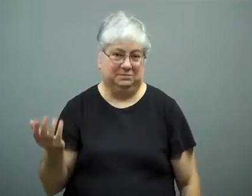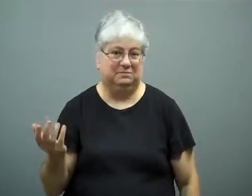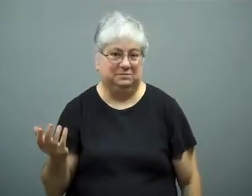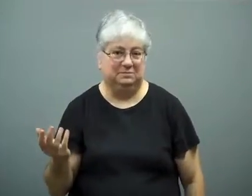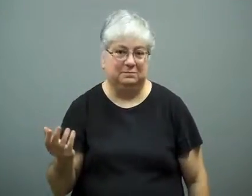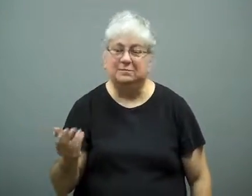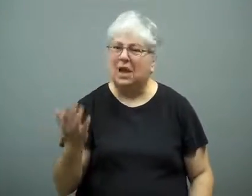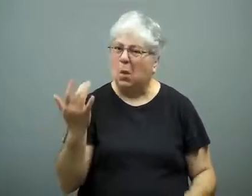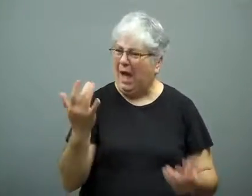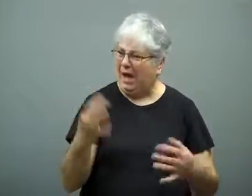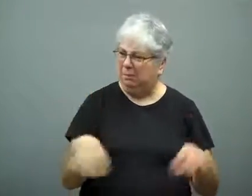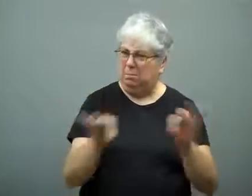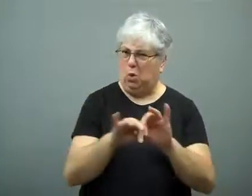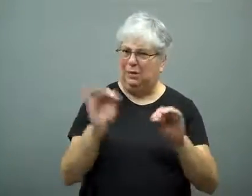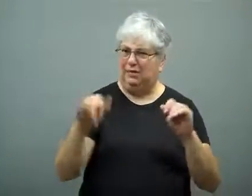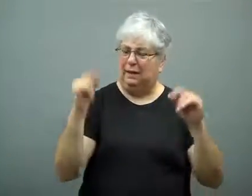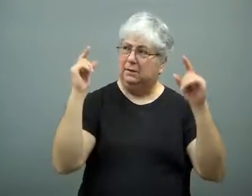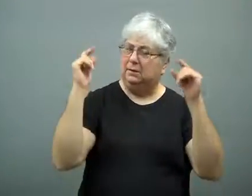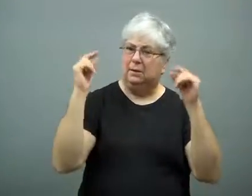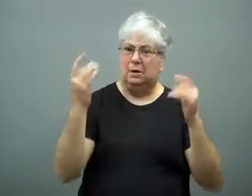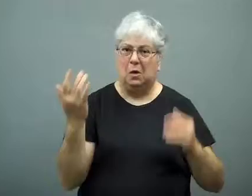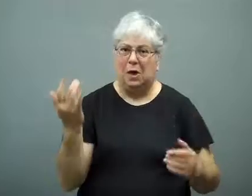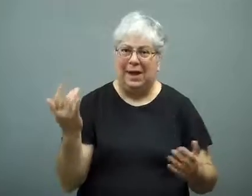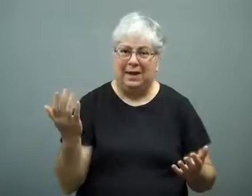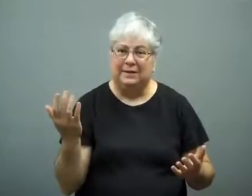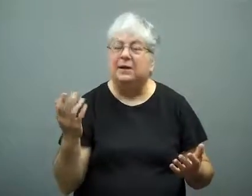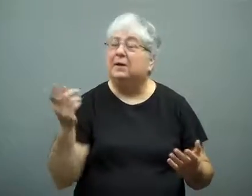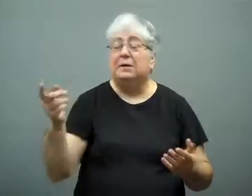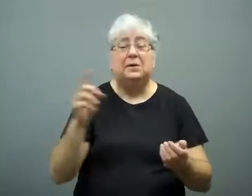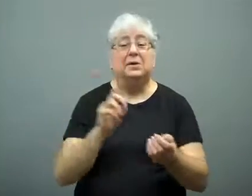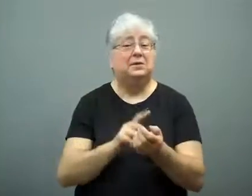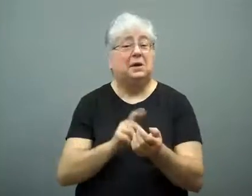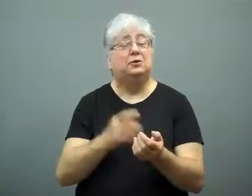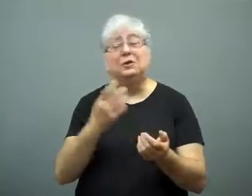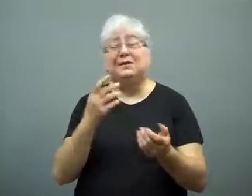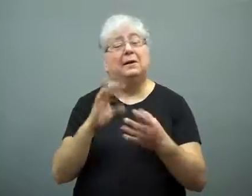Why is REM sleep so important?